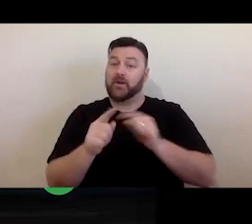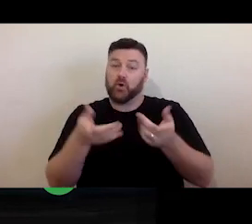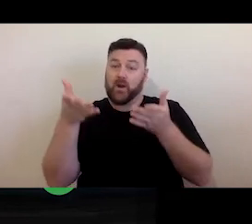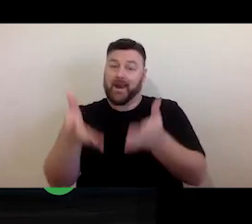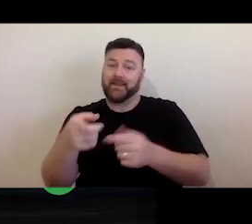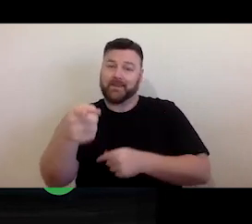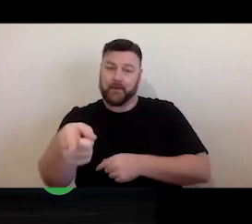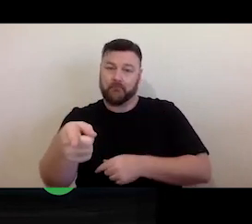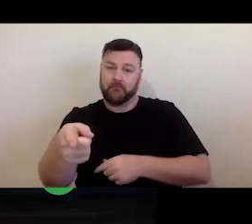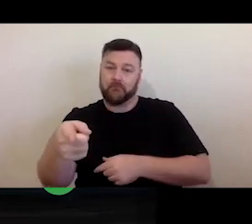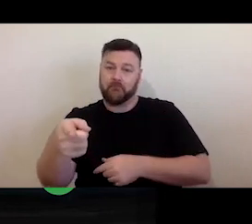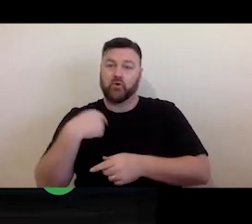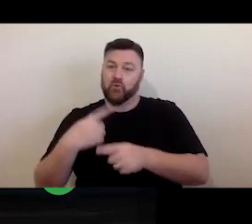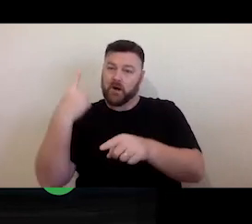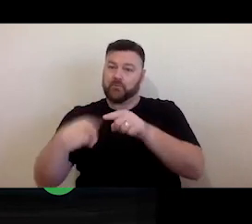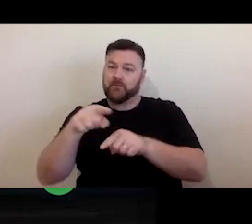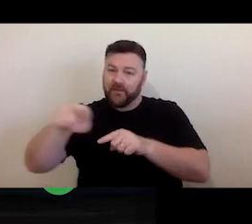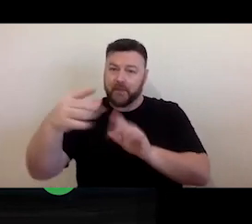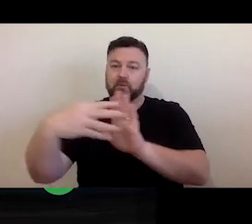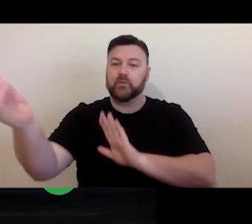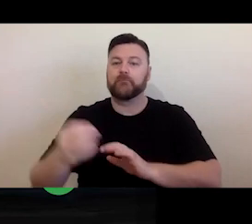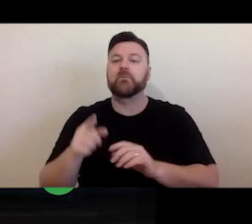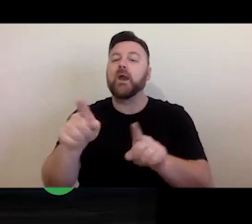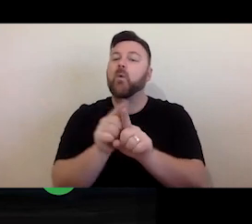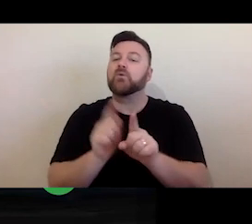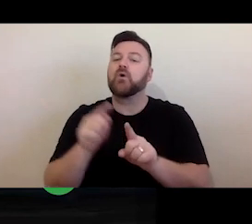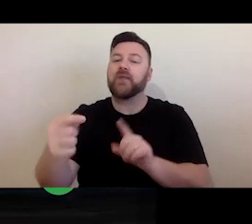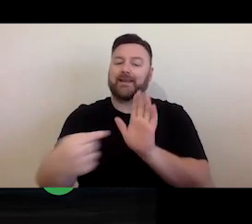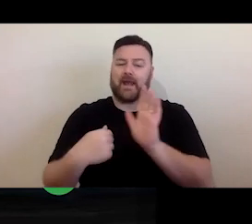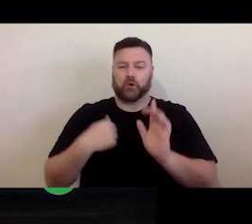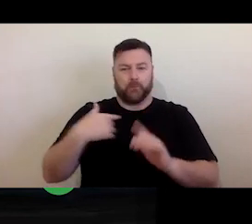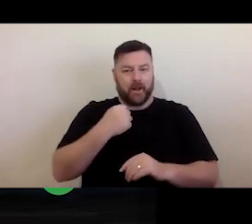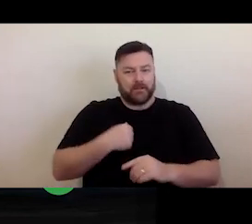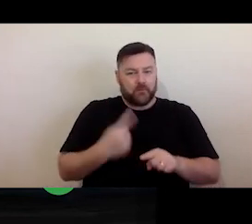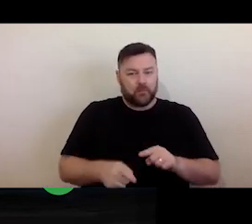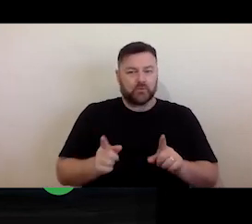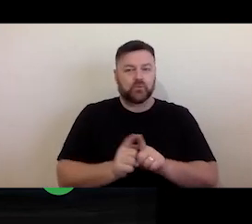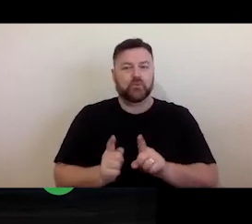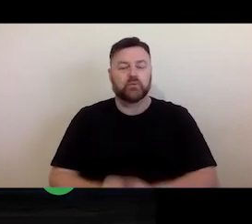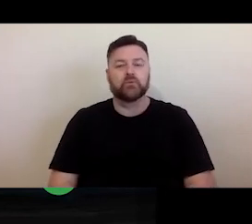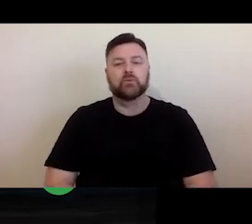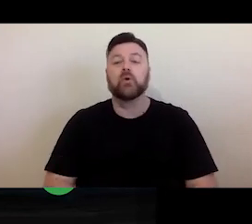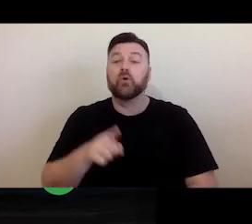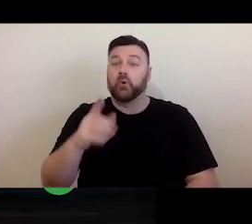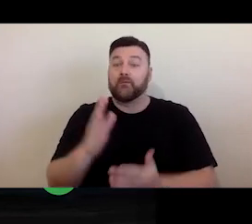that you have the permissions that you need to do that. In order to make those kinds of use, you need to make sure you have the right of